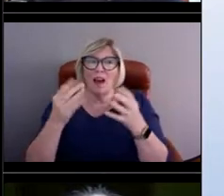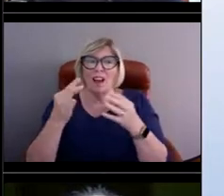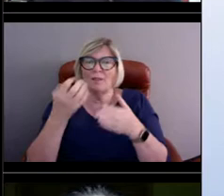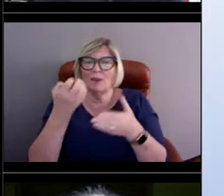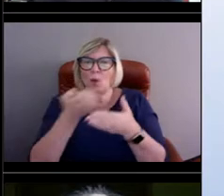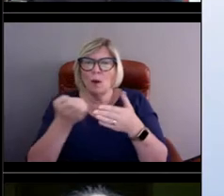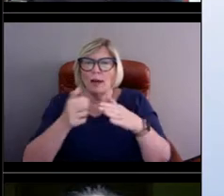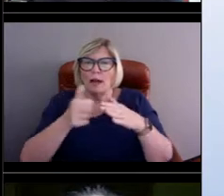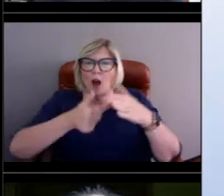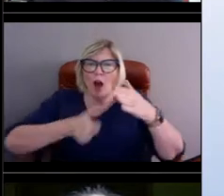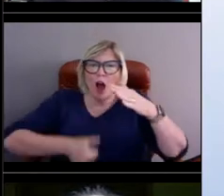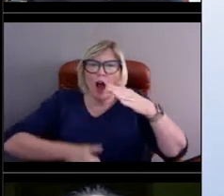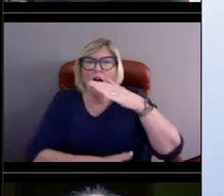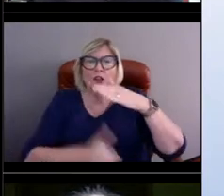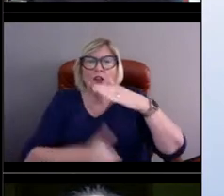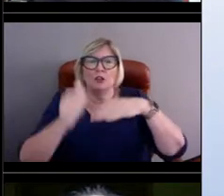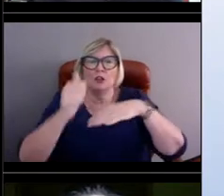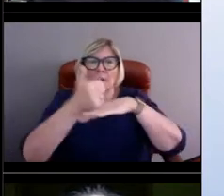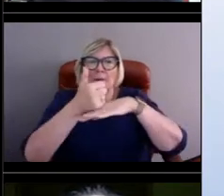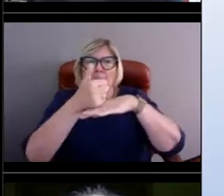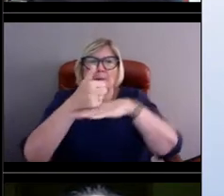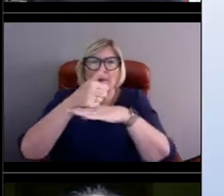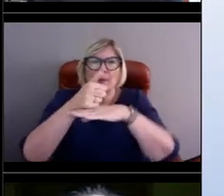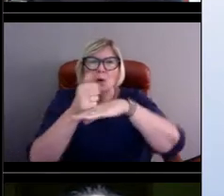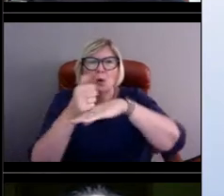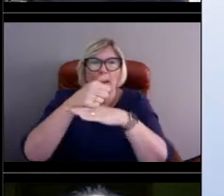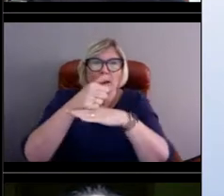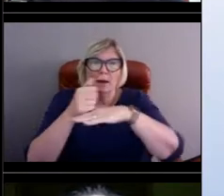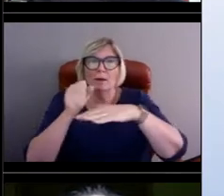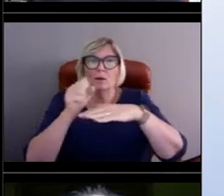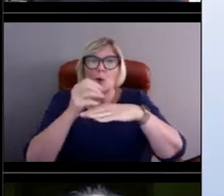so the buoys are actually able to move a little bit